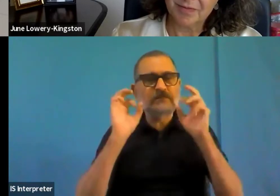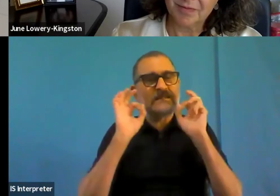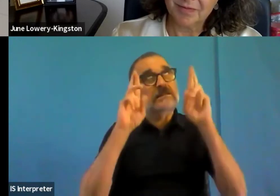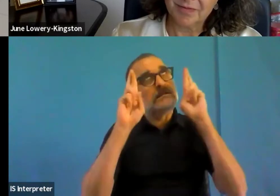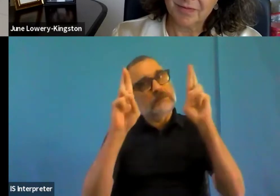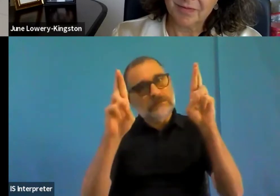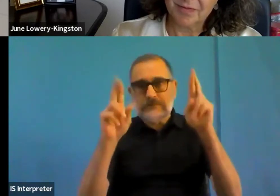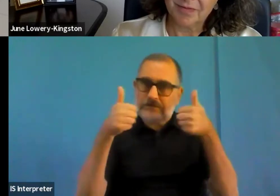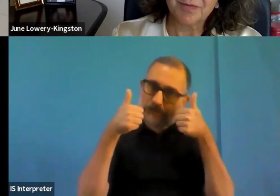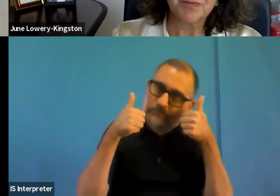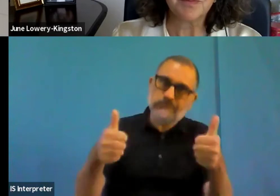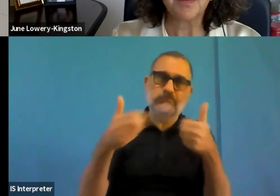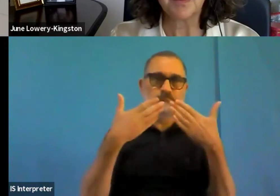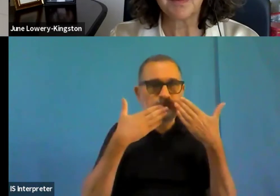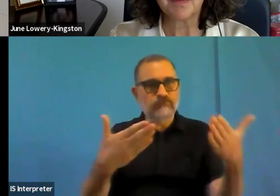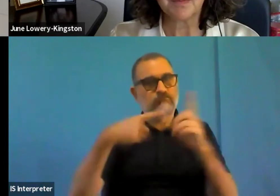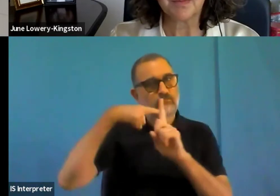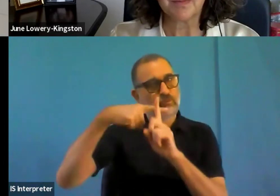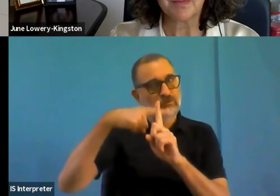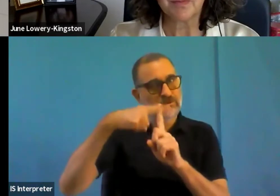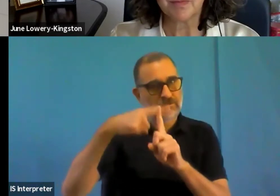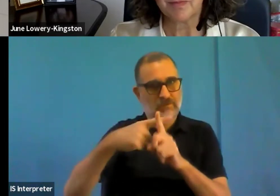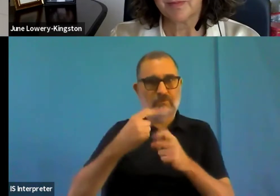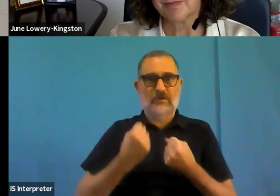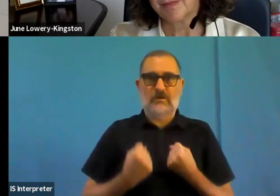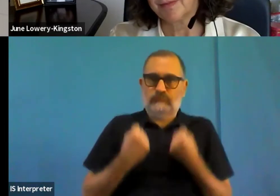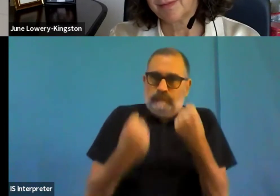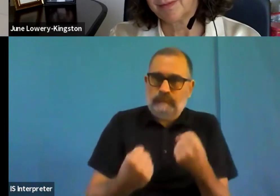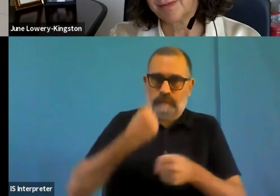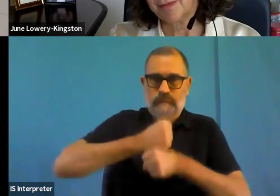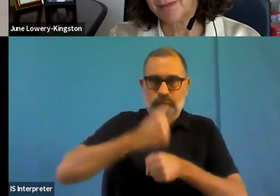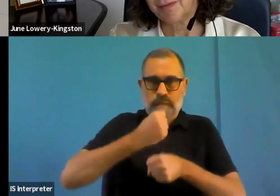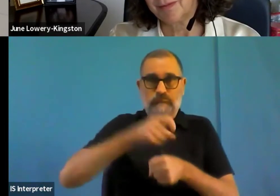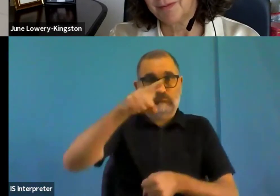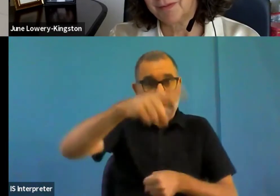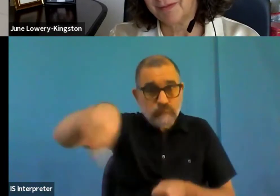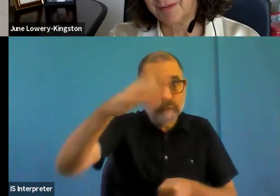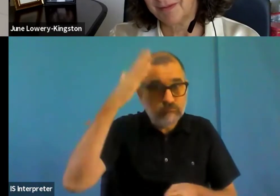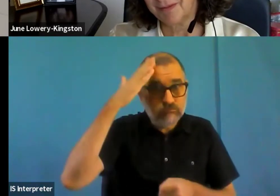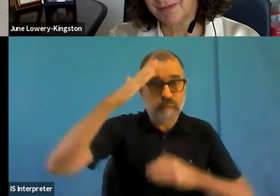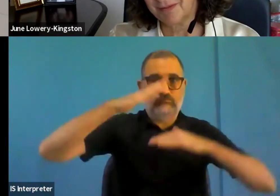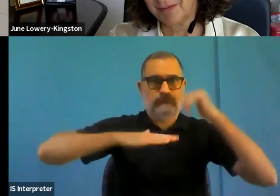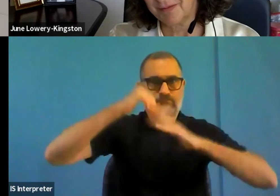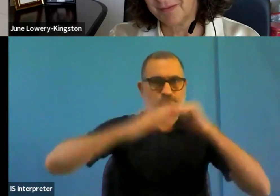those are. And before finishing because I don't want you to go fall asleep.